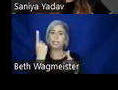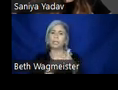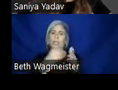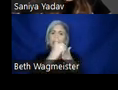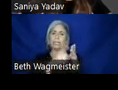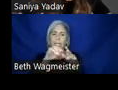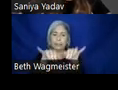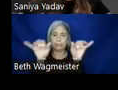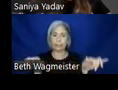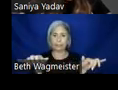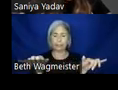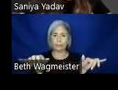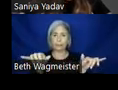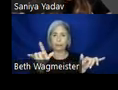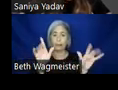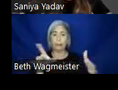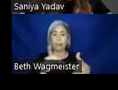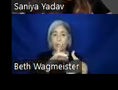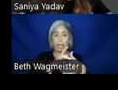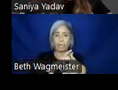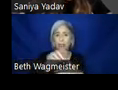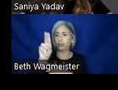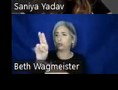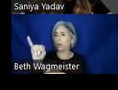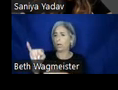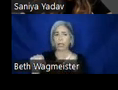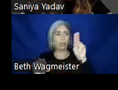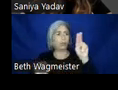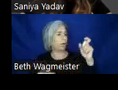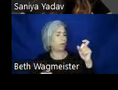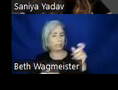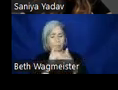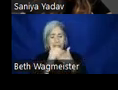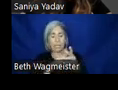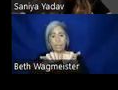Within the context of UI and UX, a design system is essentially a set of standards